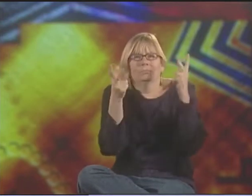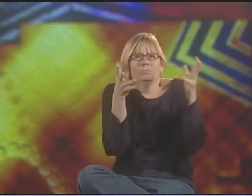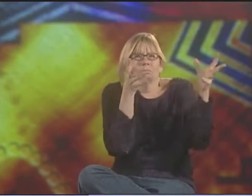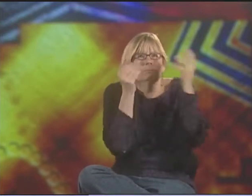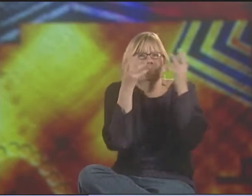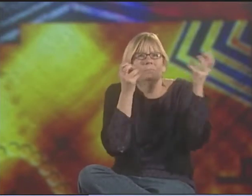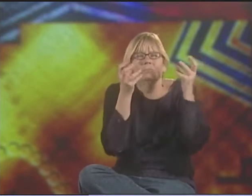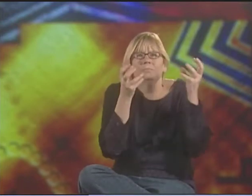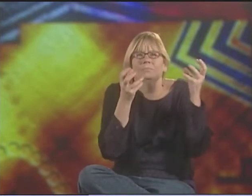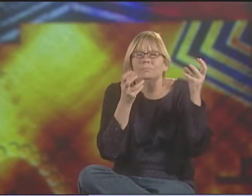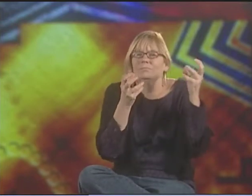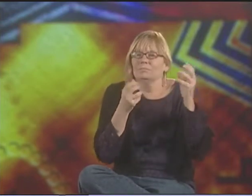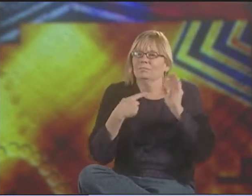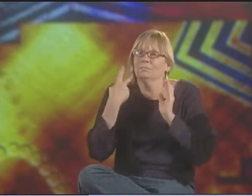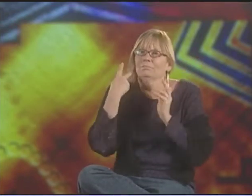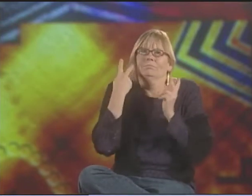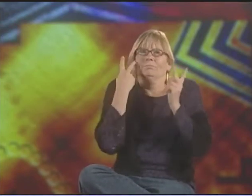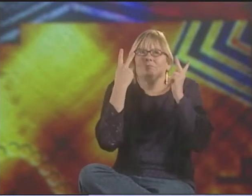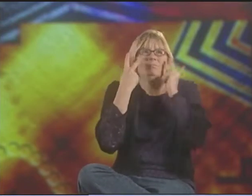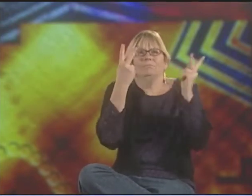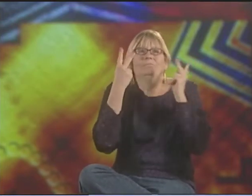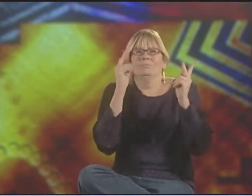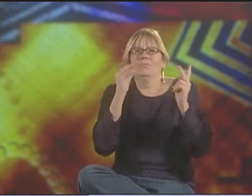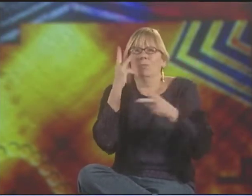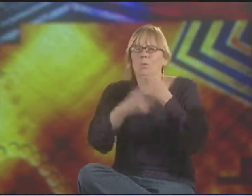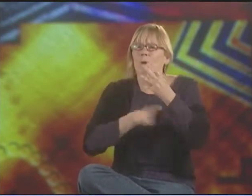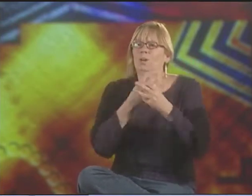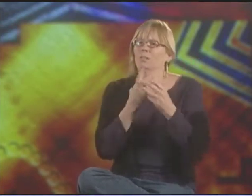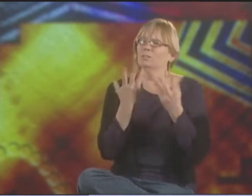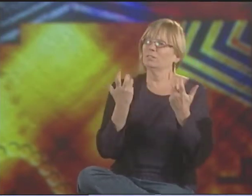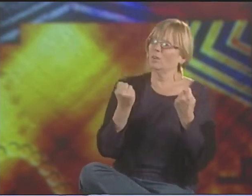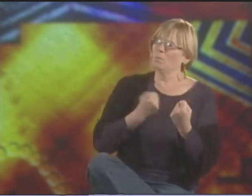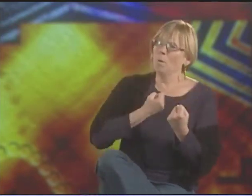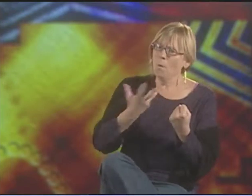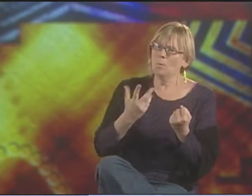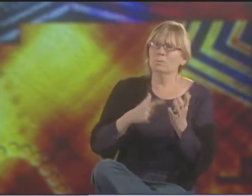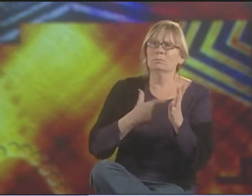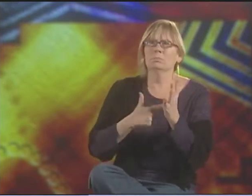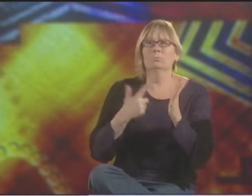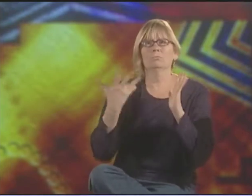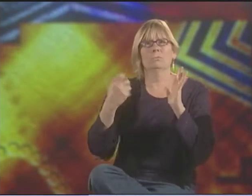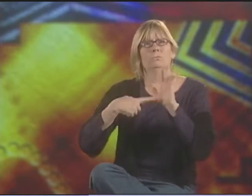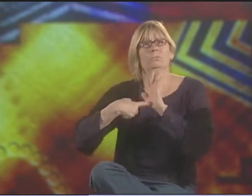IT'S THAT WE'RE VISUAL AND THAT WE TAKE IN OUR INFORMATION THROUGH OUR EYES. IT'S A VISUAL WORLD.